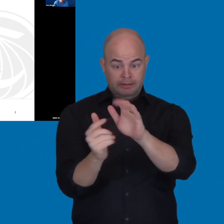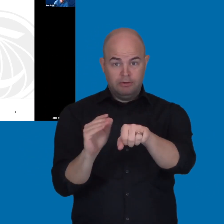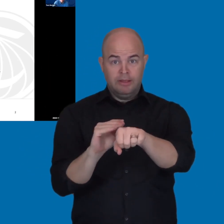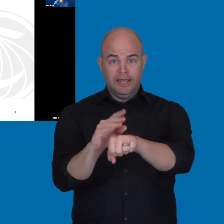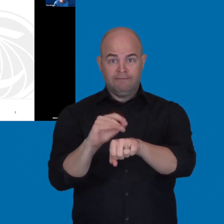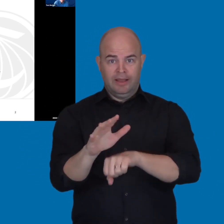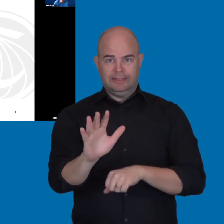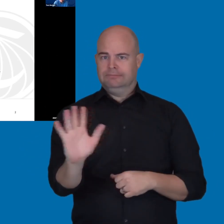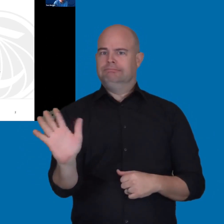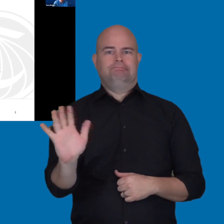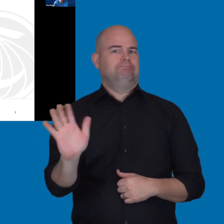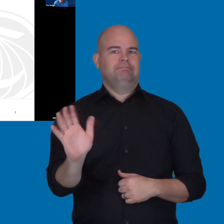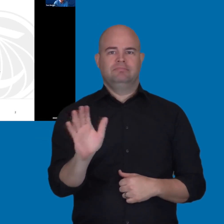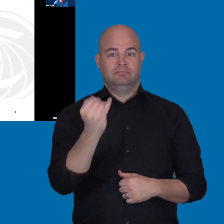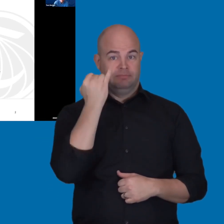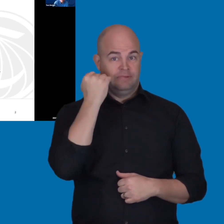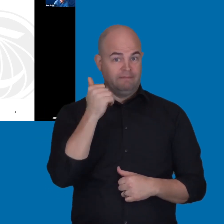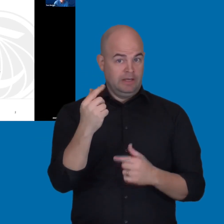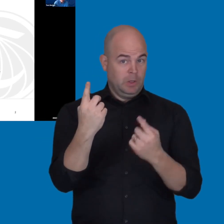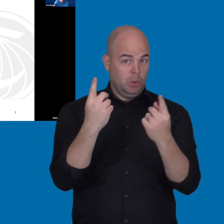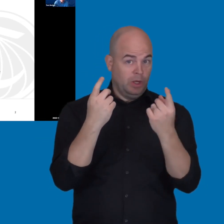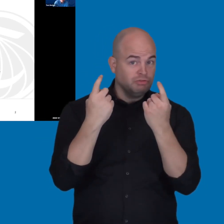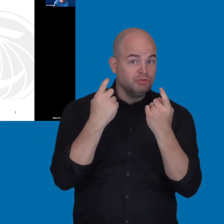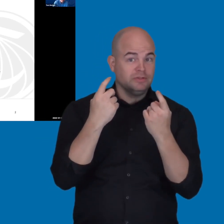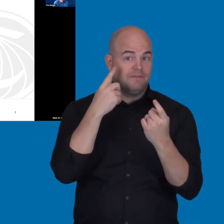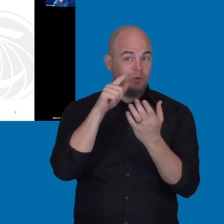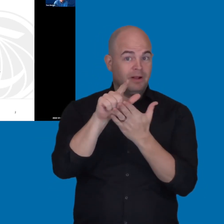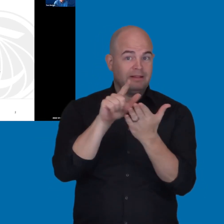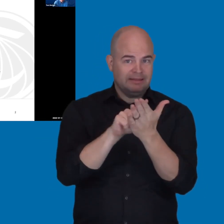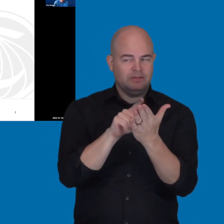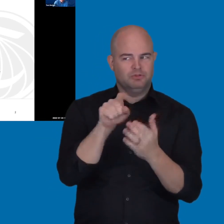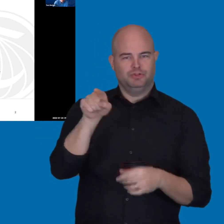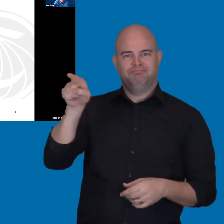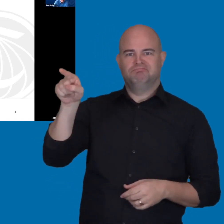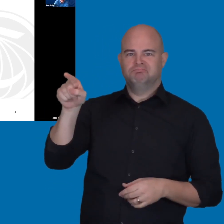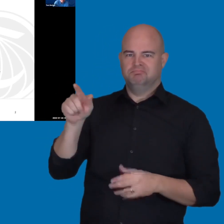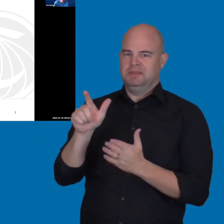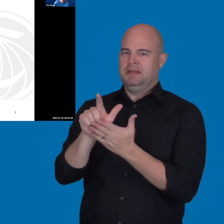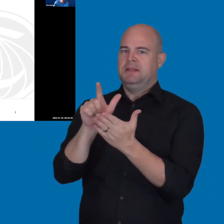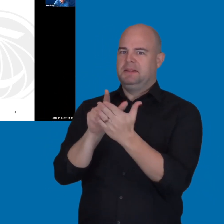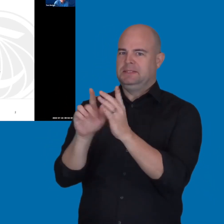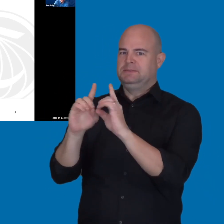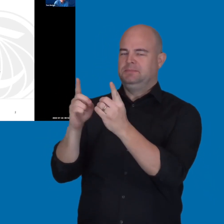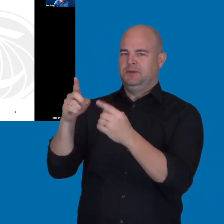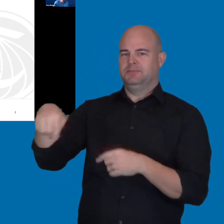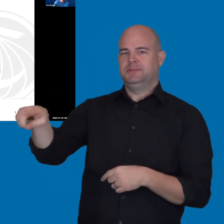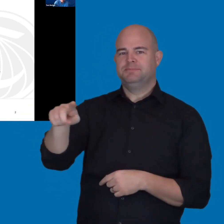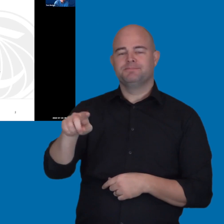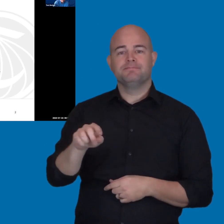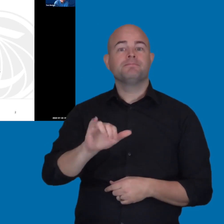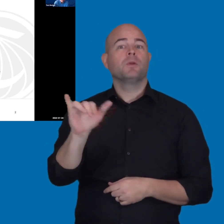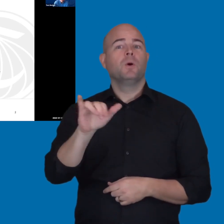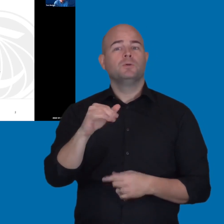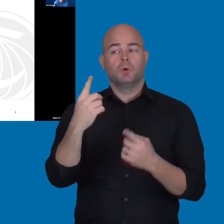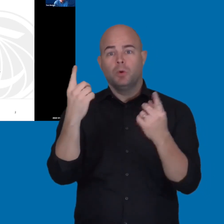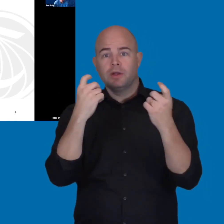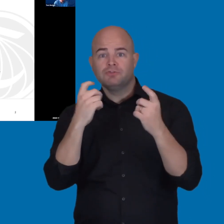Contact legal council if you have those type of questions. And we'd like to keep the Q & A, there's 10 minutes at the end.